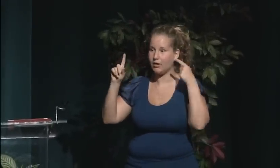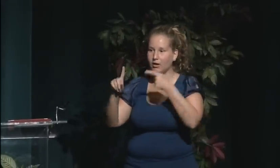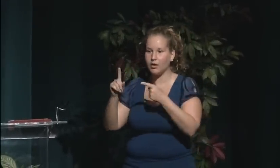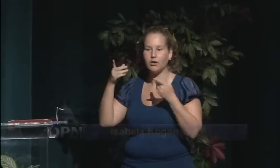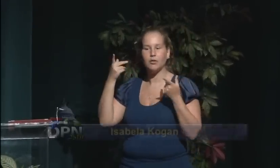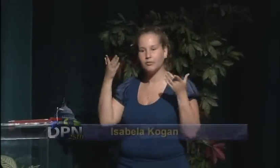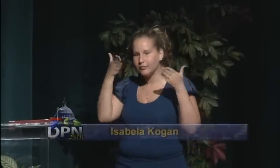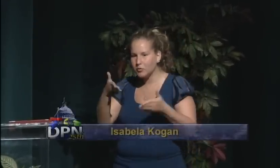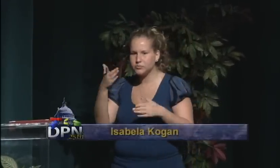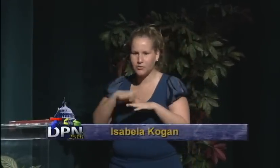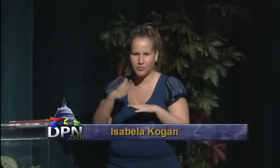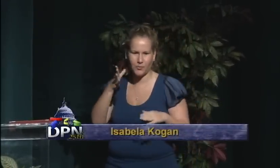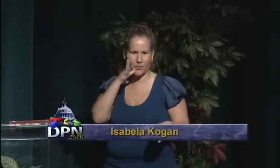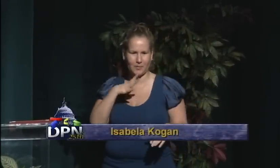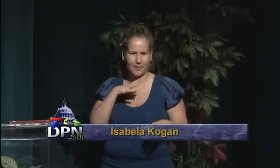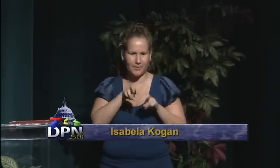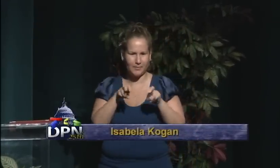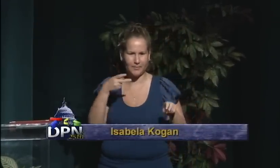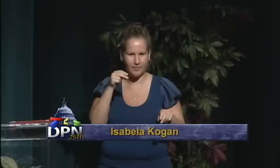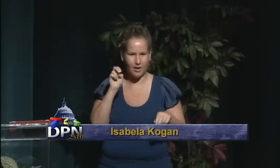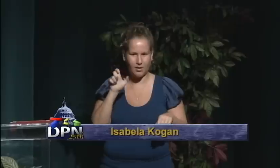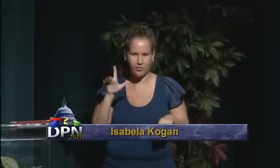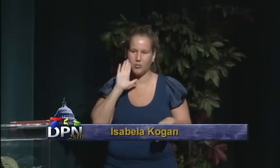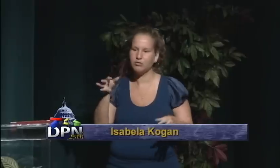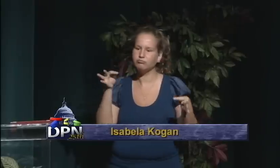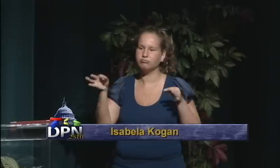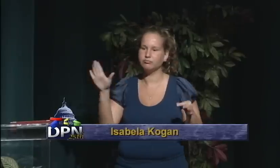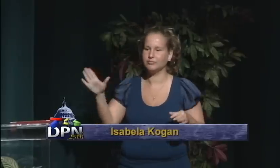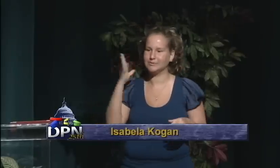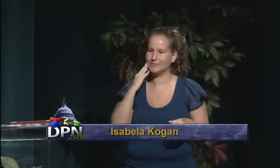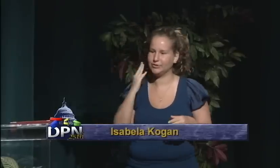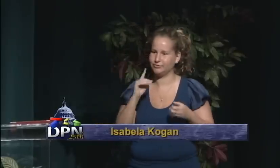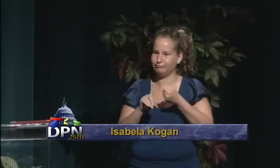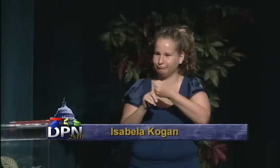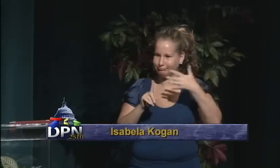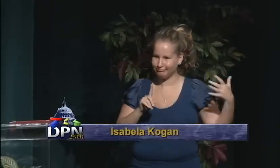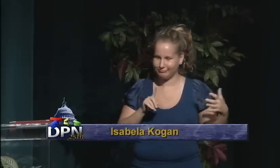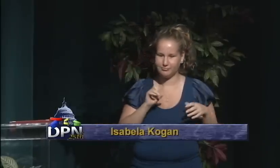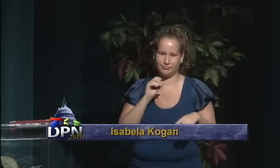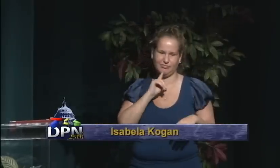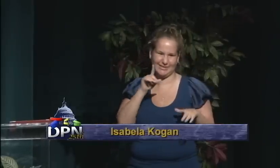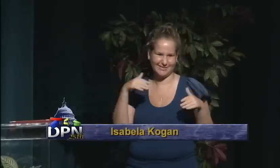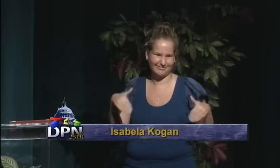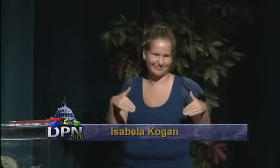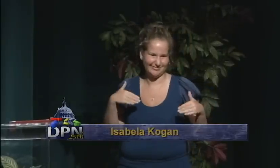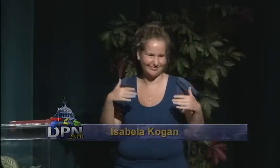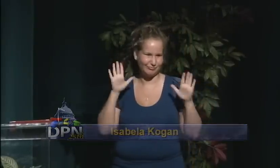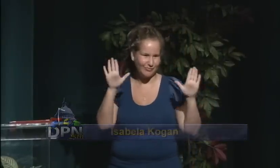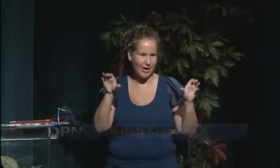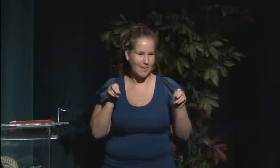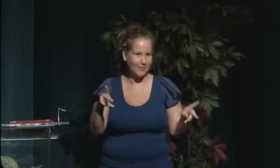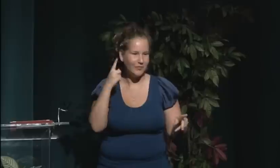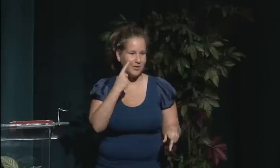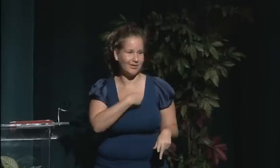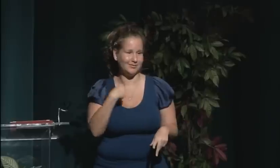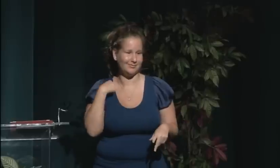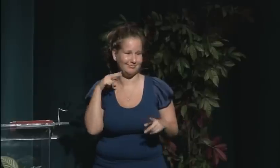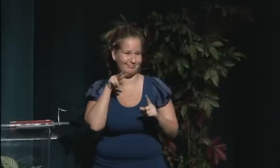to our 25th anniversary of DPN, has a panel today focusing on the women's experience of DPN,